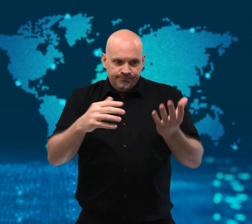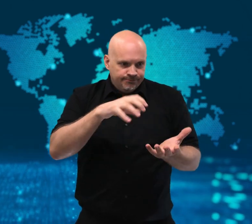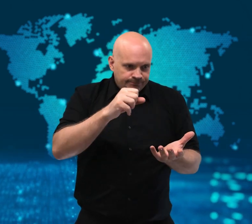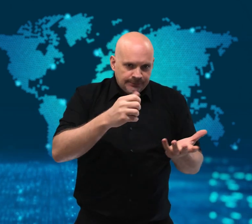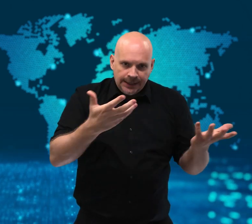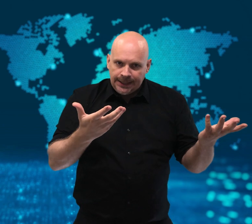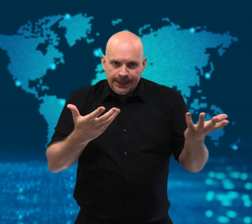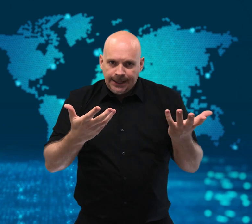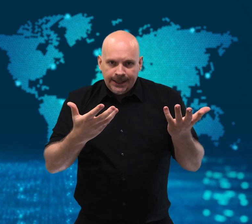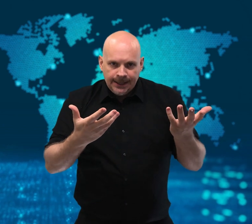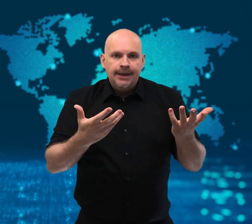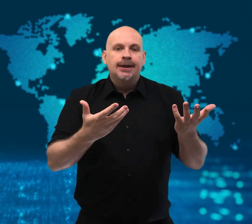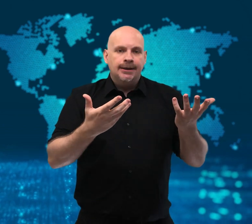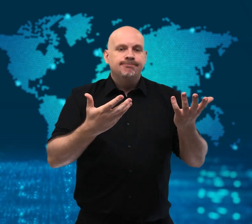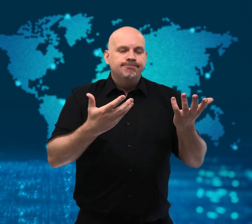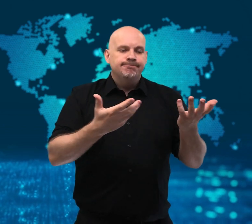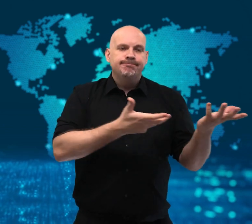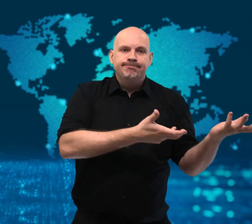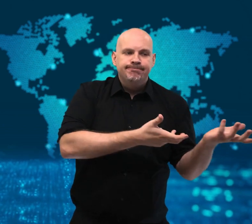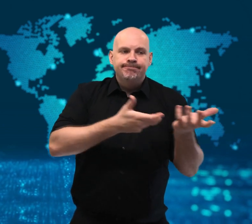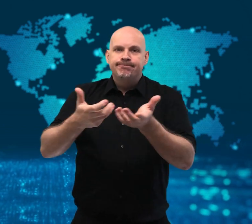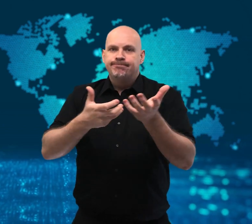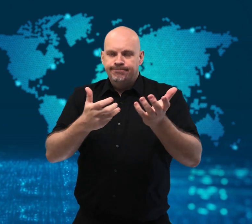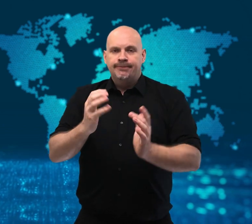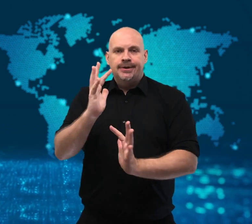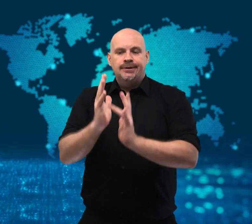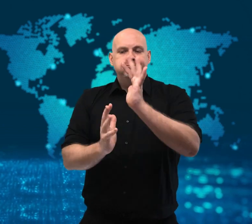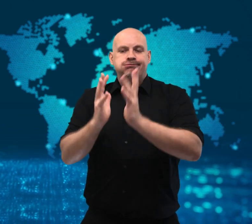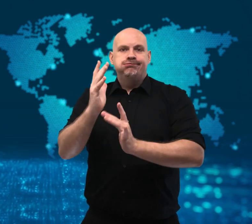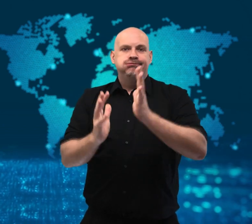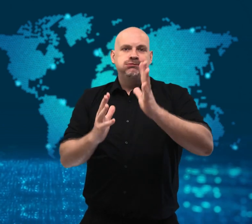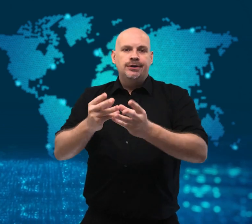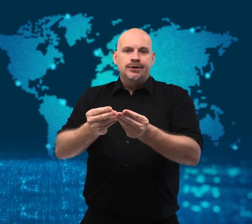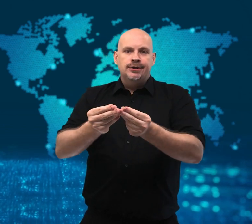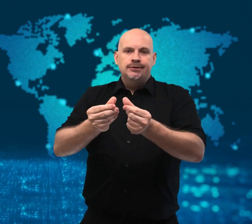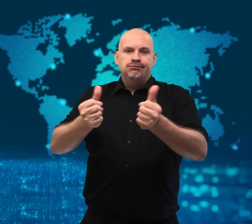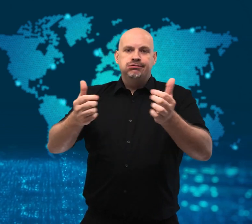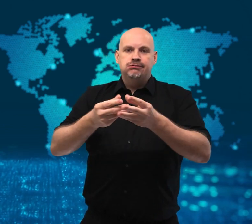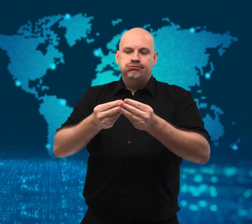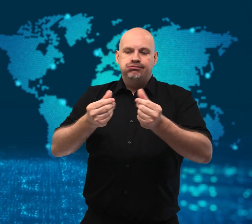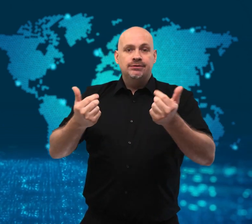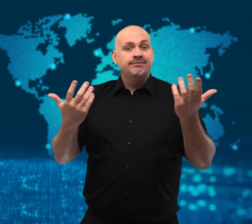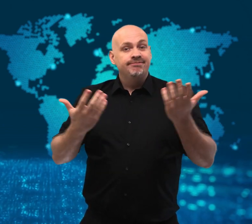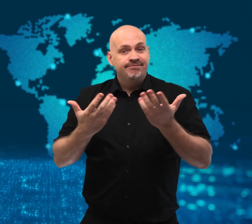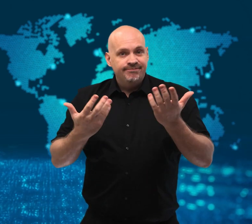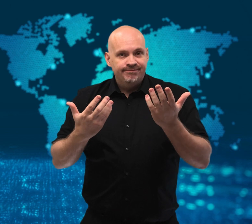government’s pandemic safety protocols.